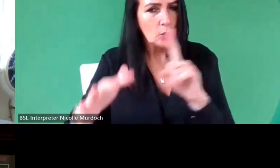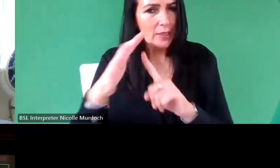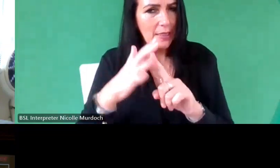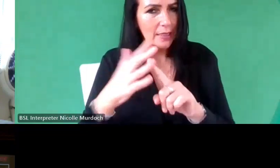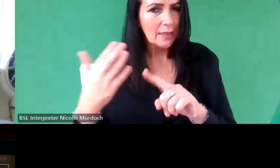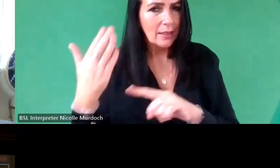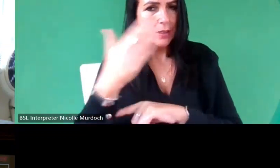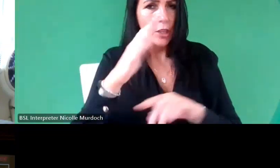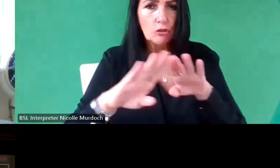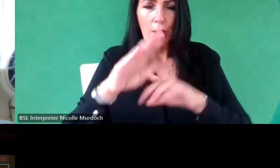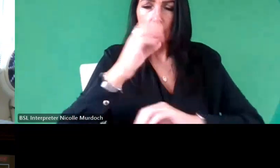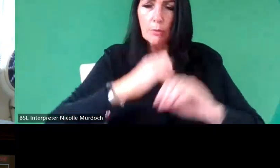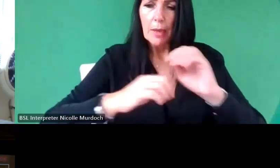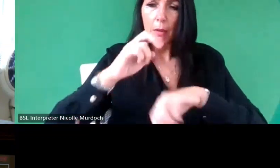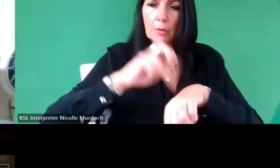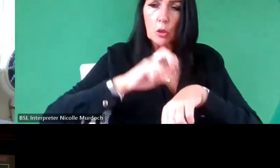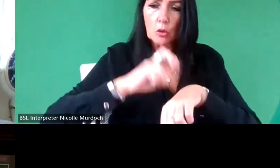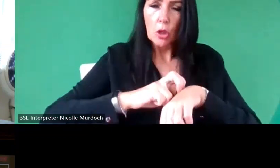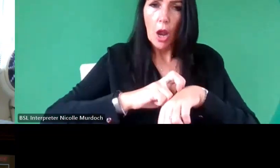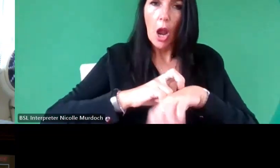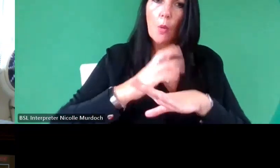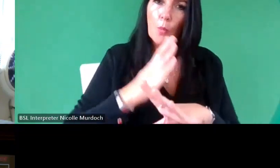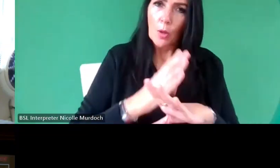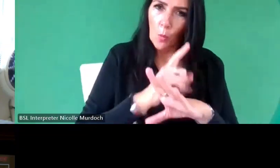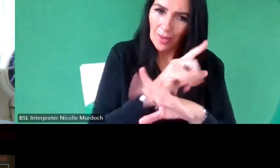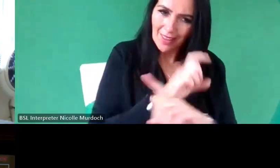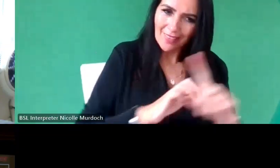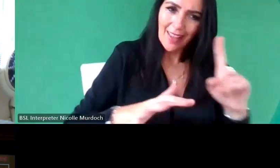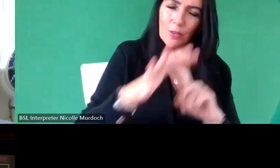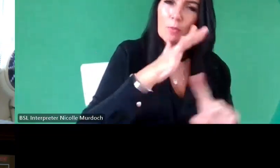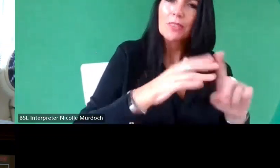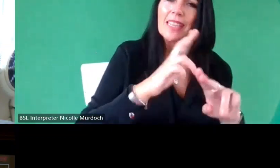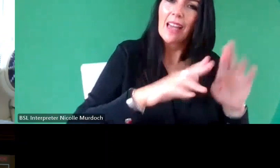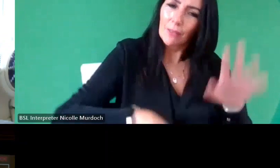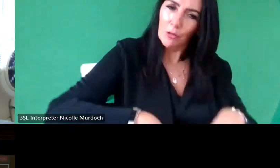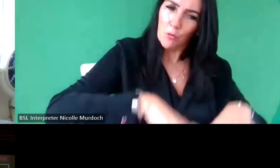to be a doctor they're more likely to work in our community and it's very difficult to have